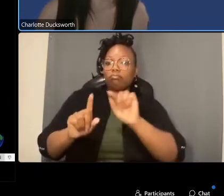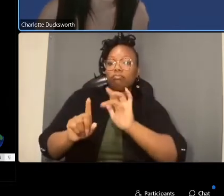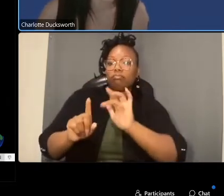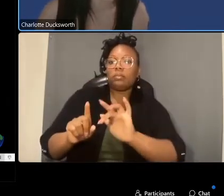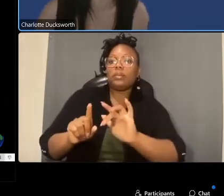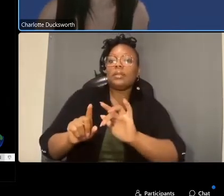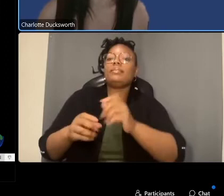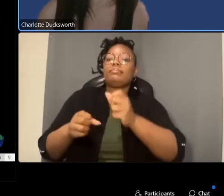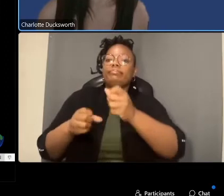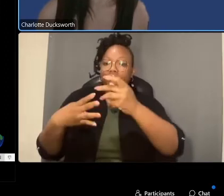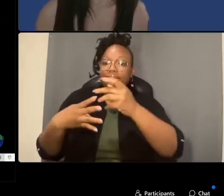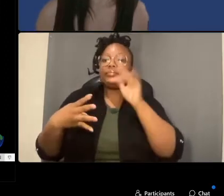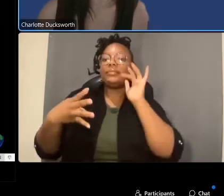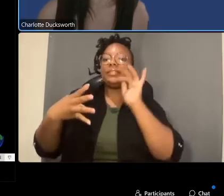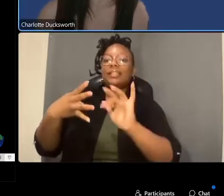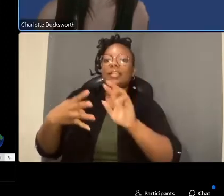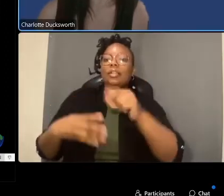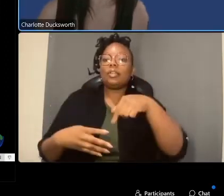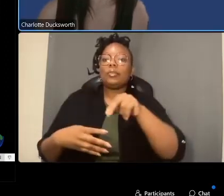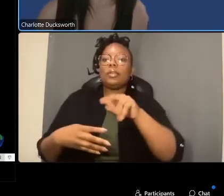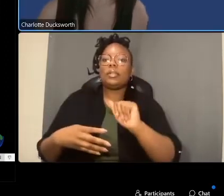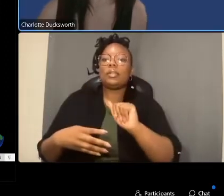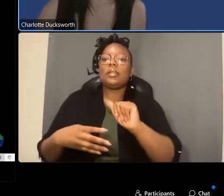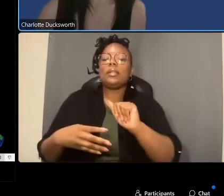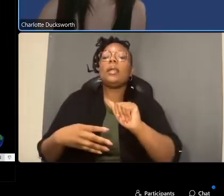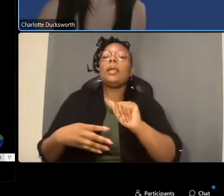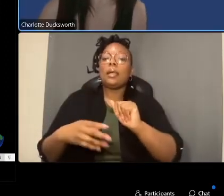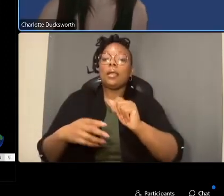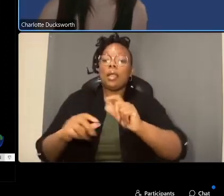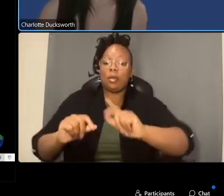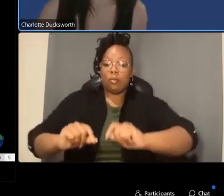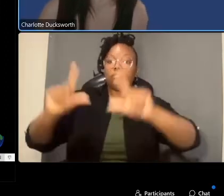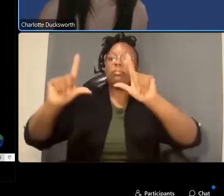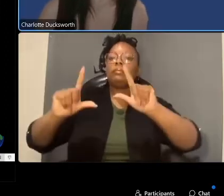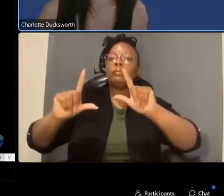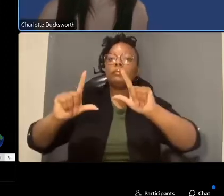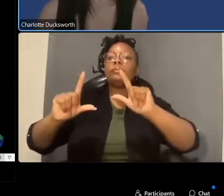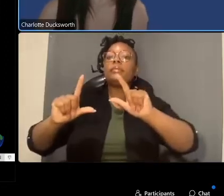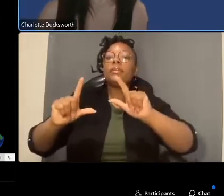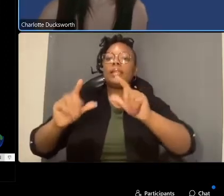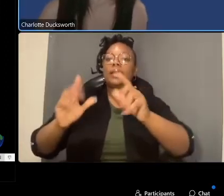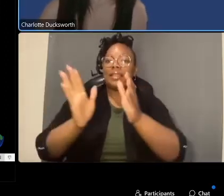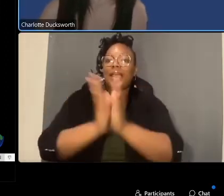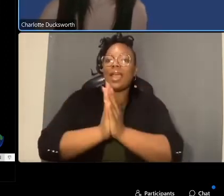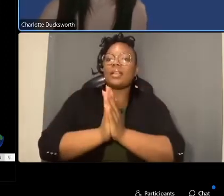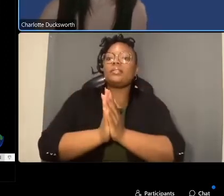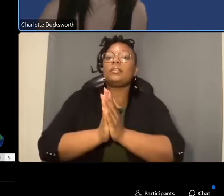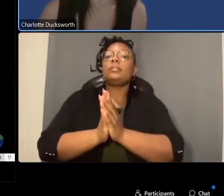a a new panel or window will appear in the ask field select all panelists